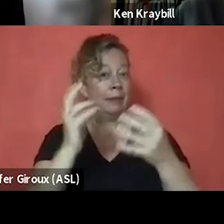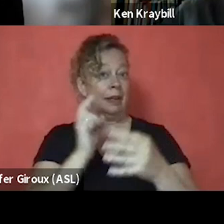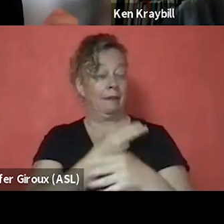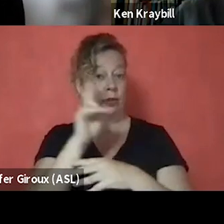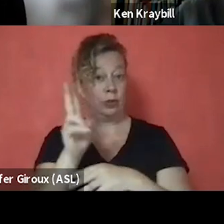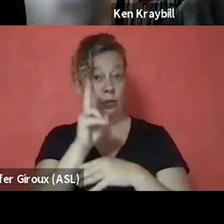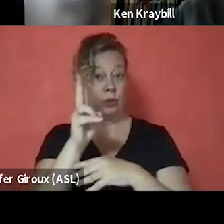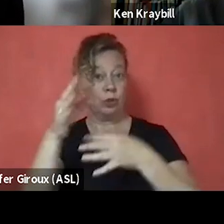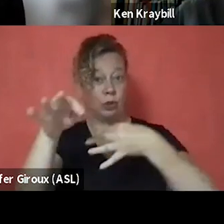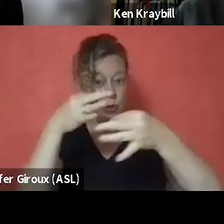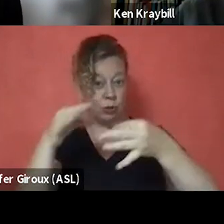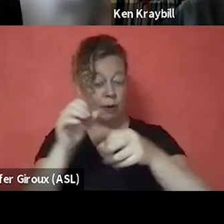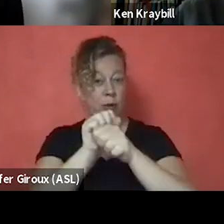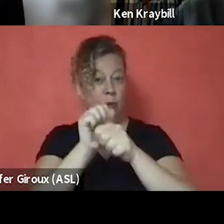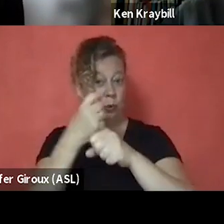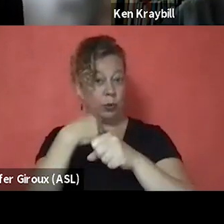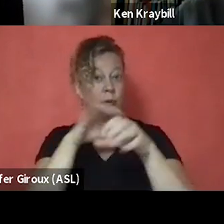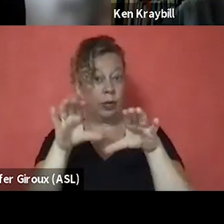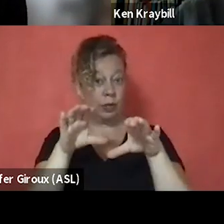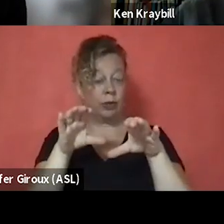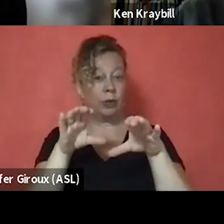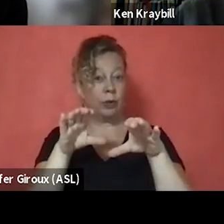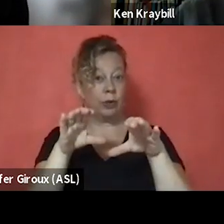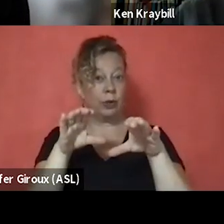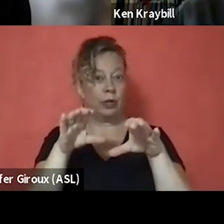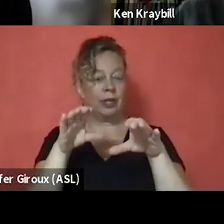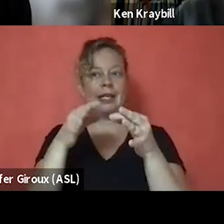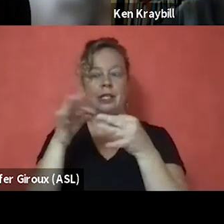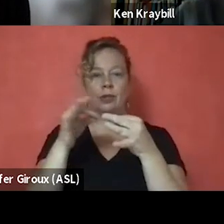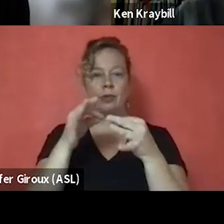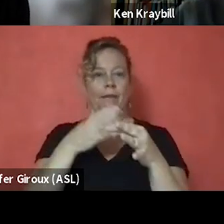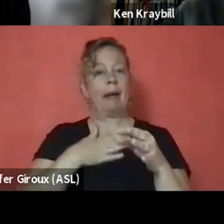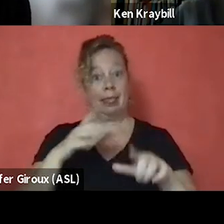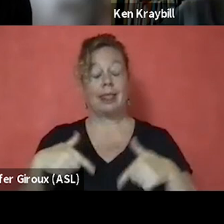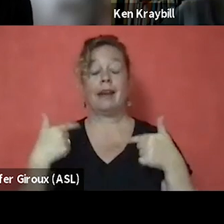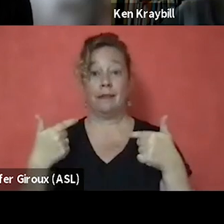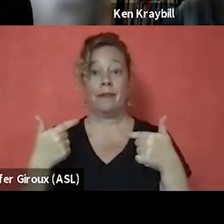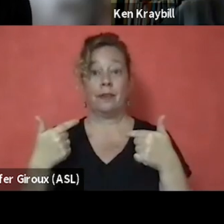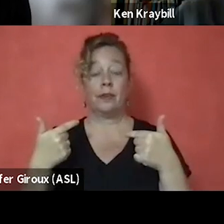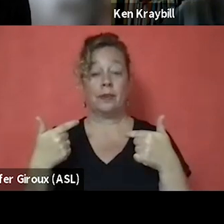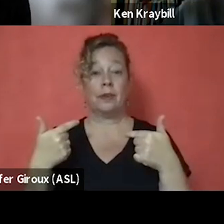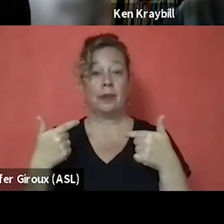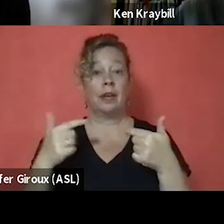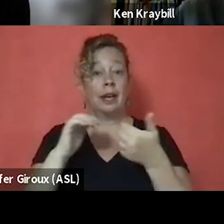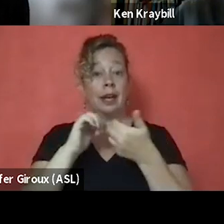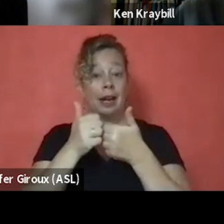to describe the work that we do, it described my life and it described how I came into recovery